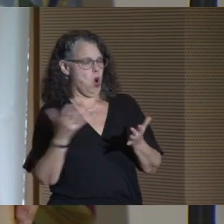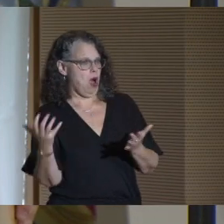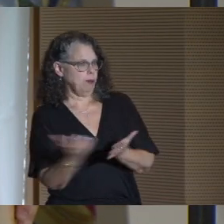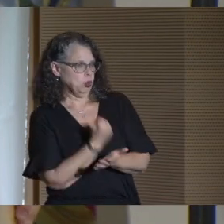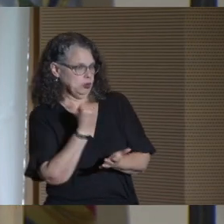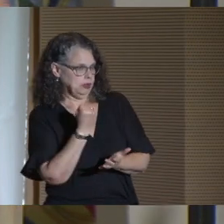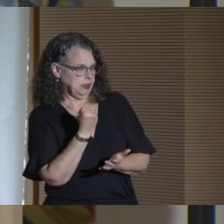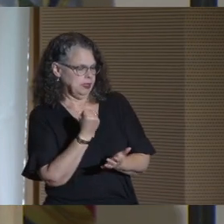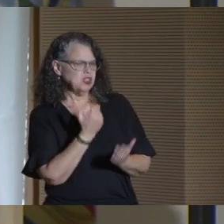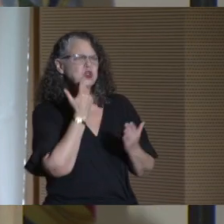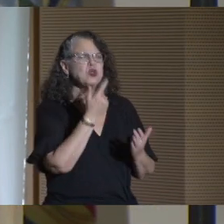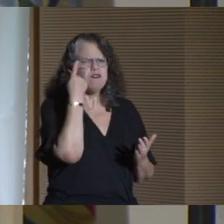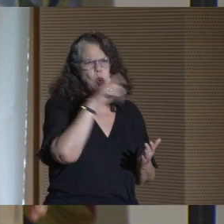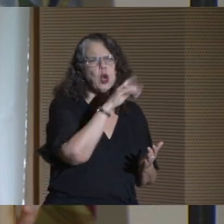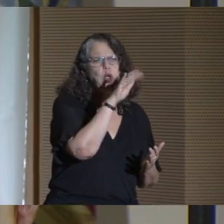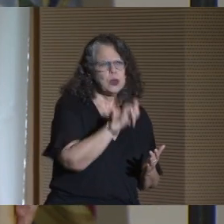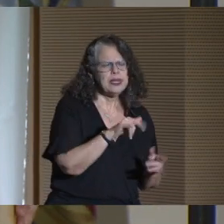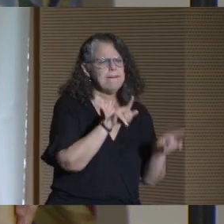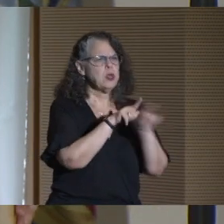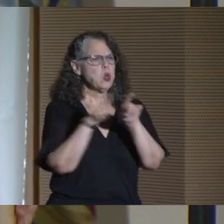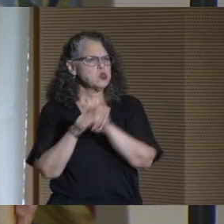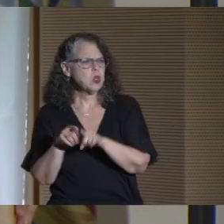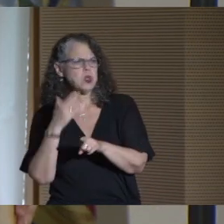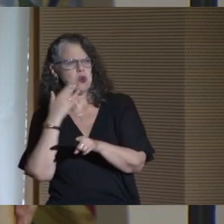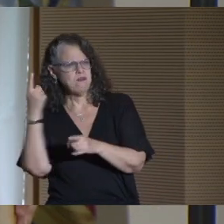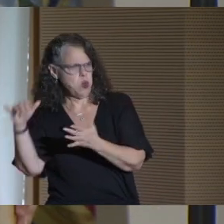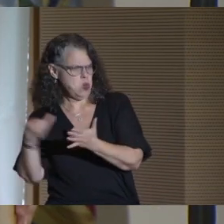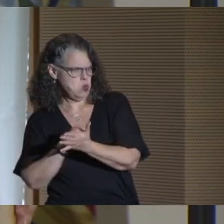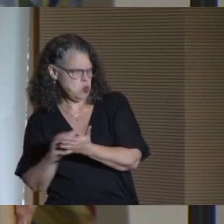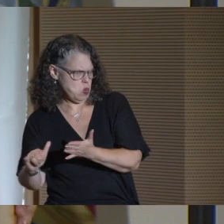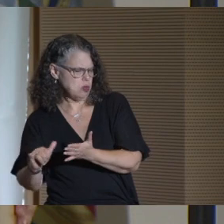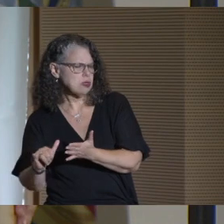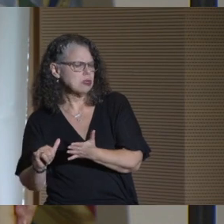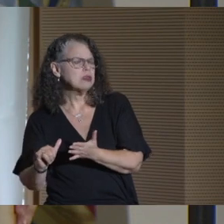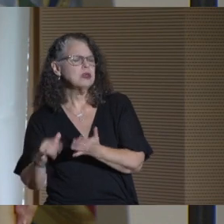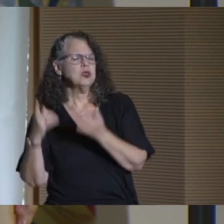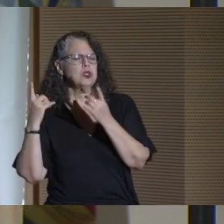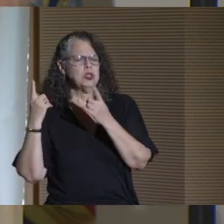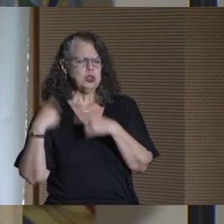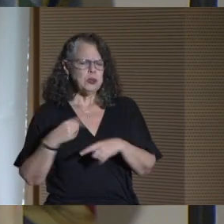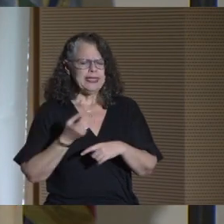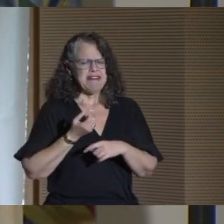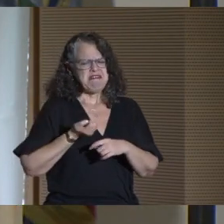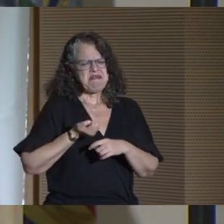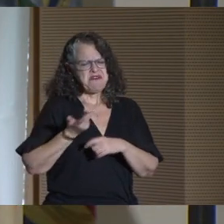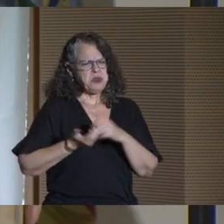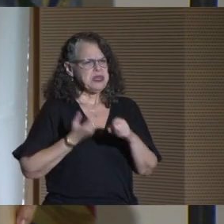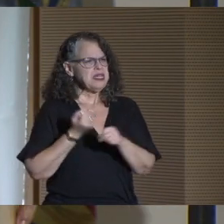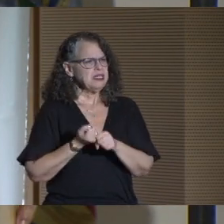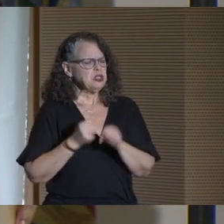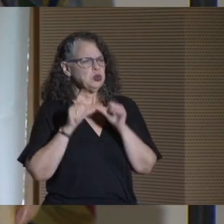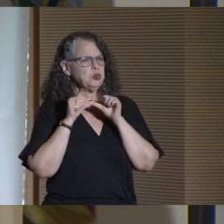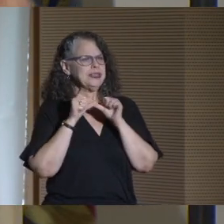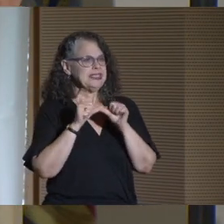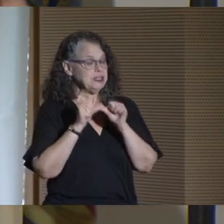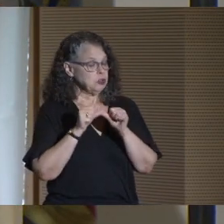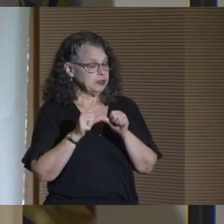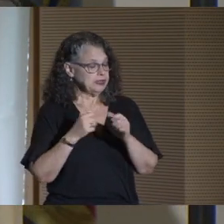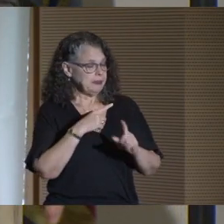This is good for CUNY, but this is good for New York. Over the next few years, we hope to continue this positive trend